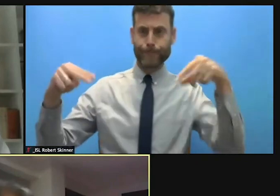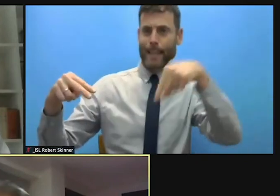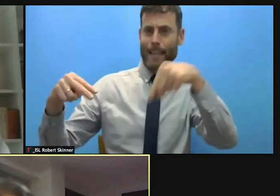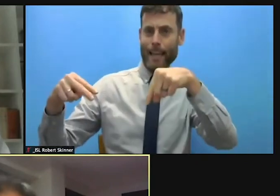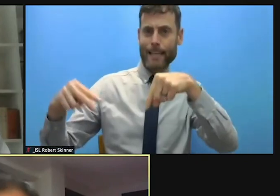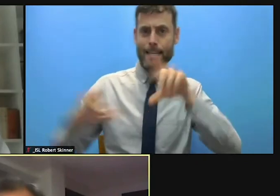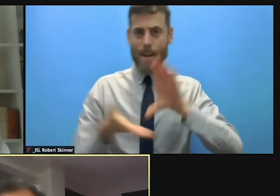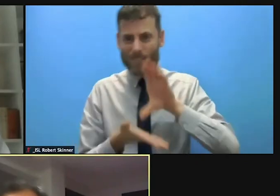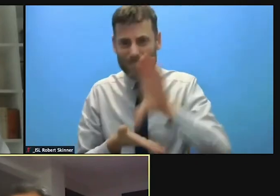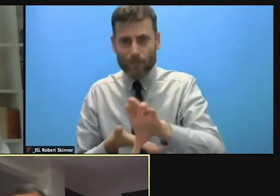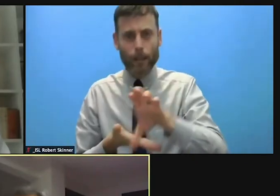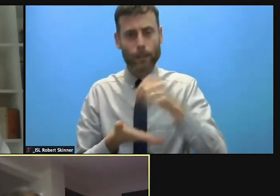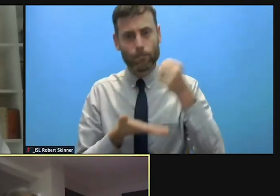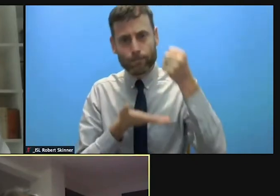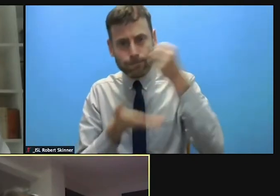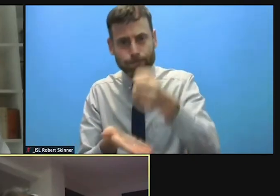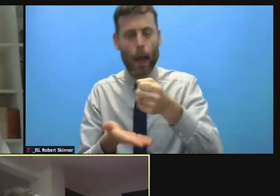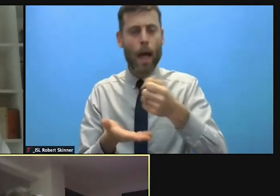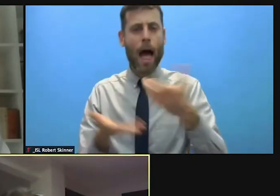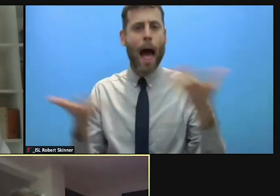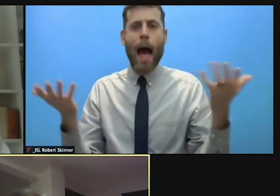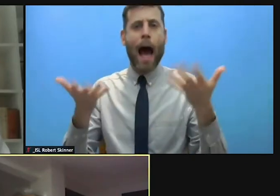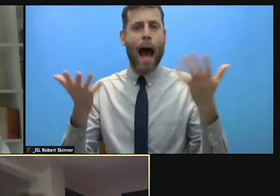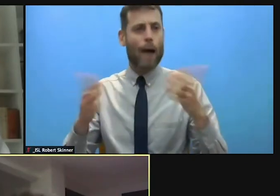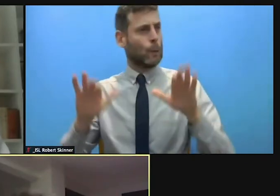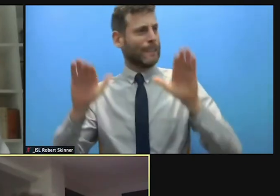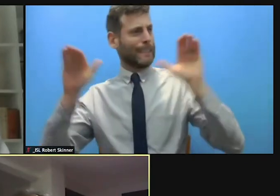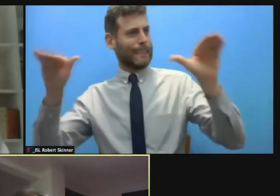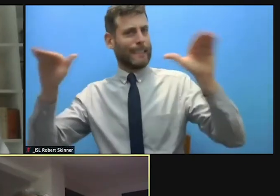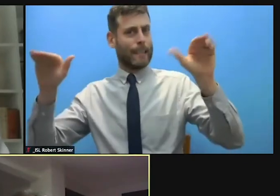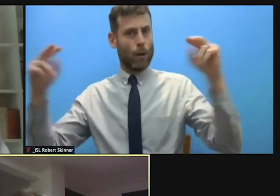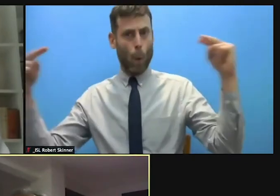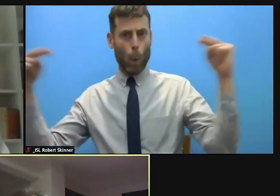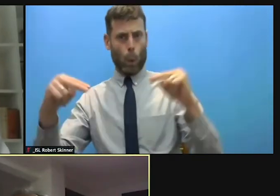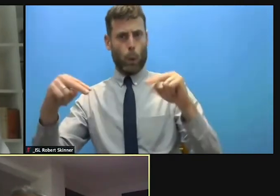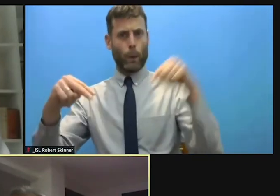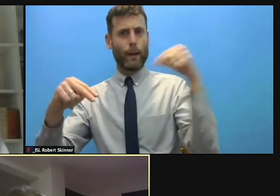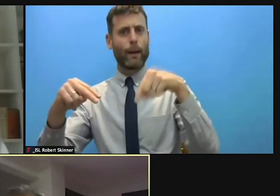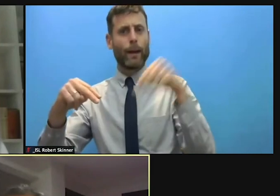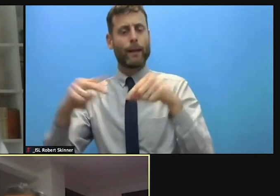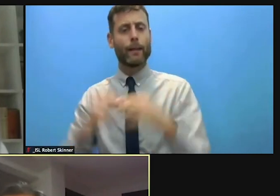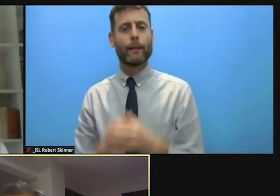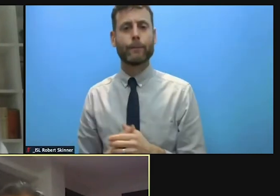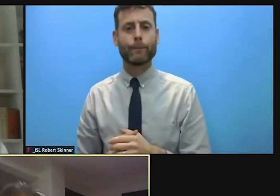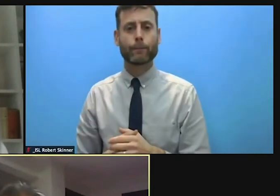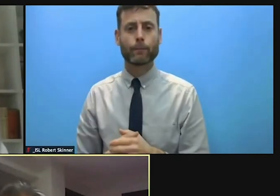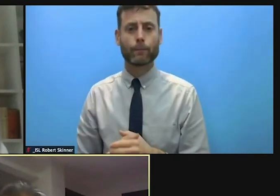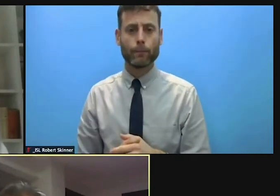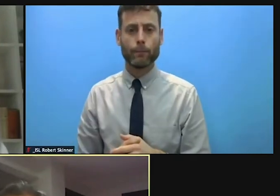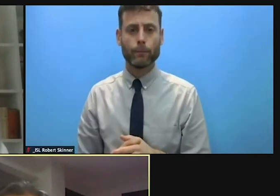in the COVID and climate change as well. Well, there is that importance of the participation